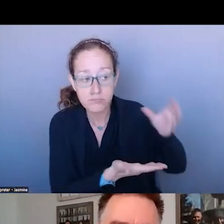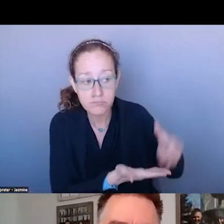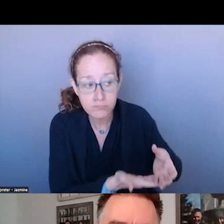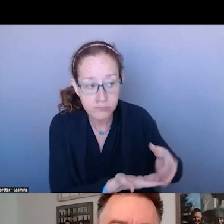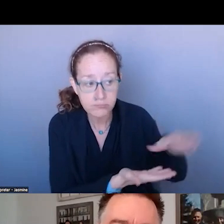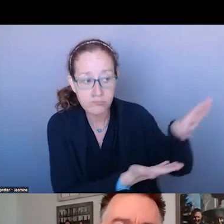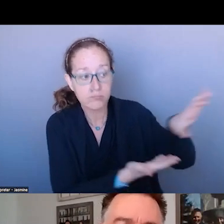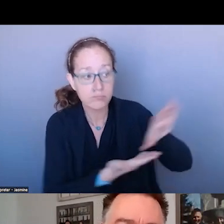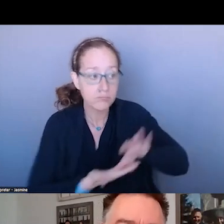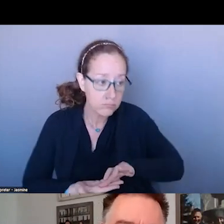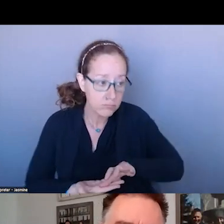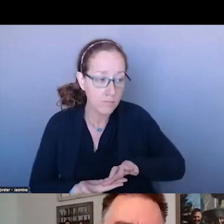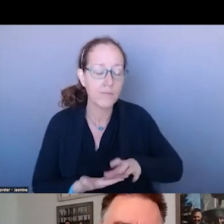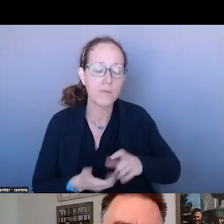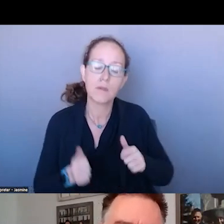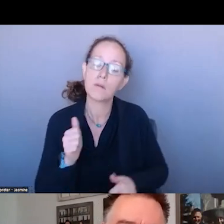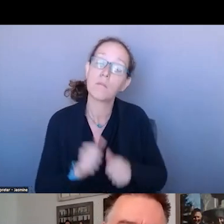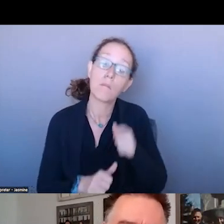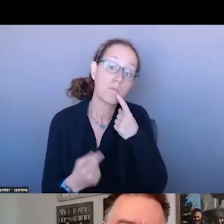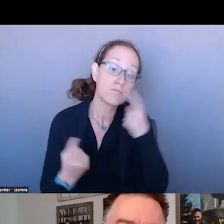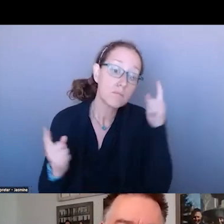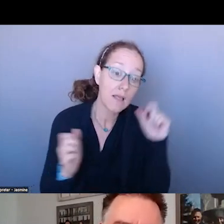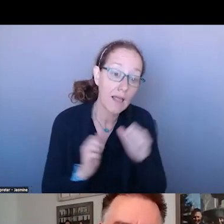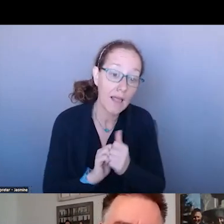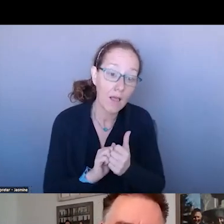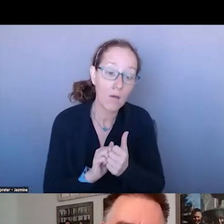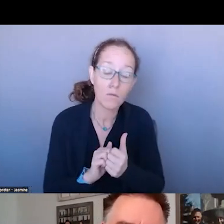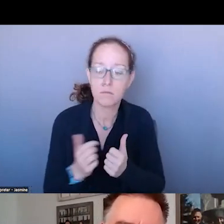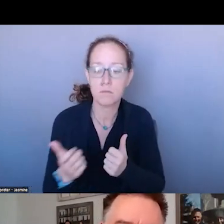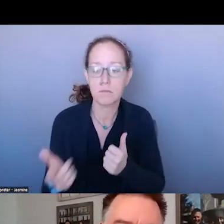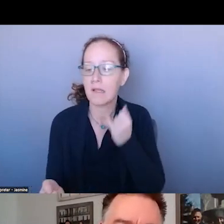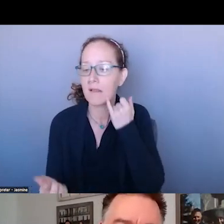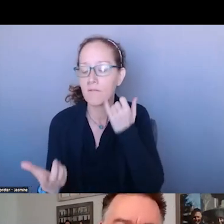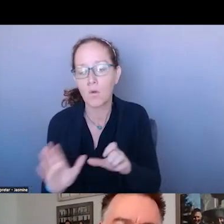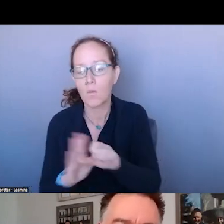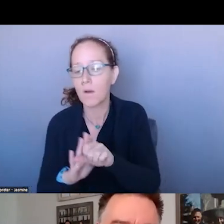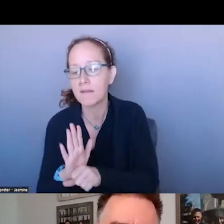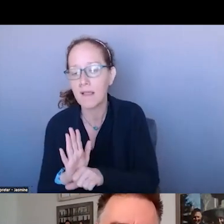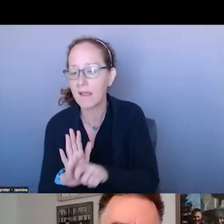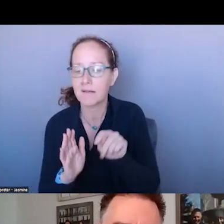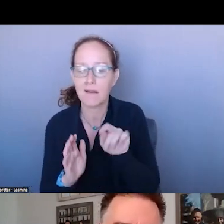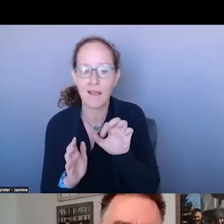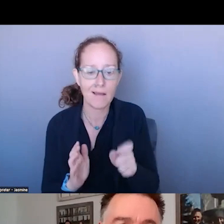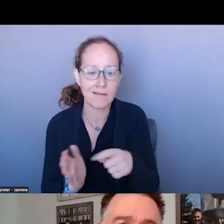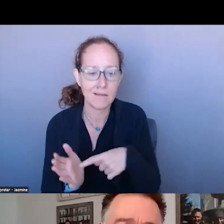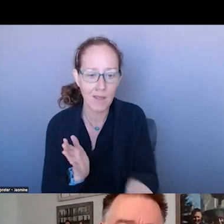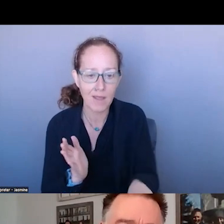SUCCESS WITH REDUCING TAXPAYERS IN THE STATE IS GETTING ALL OF